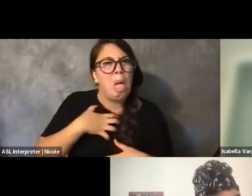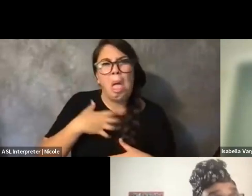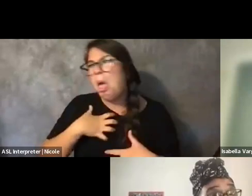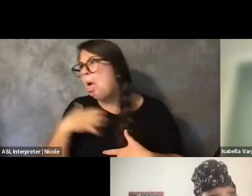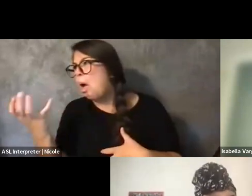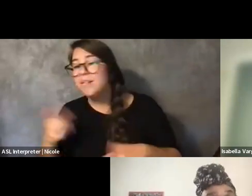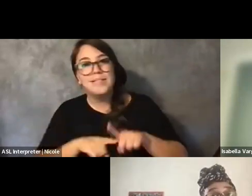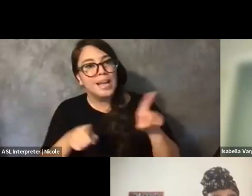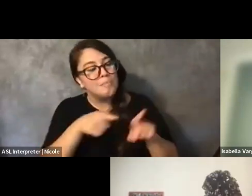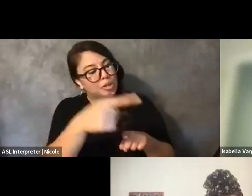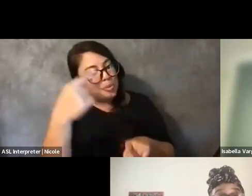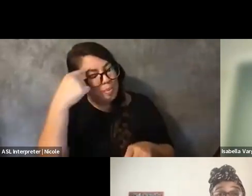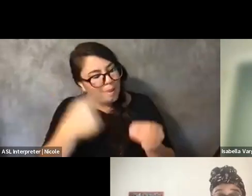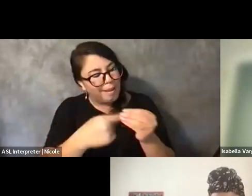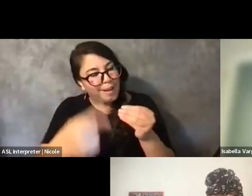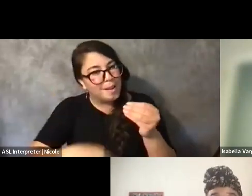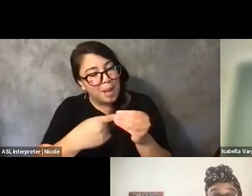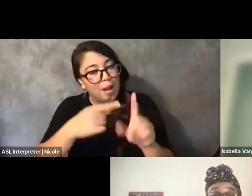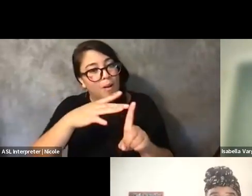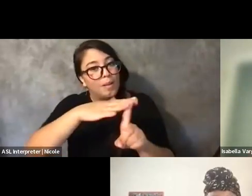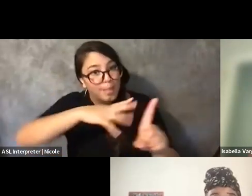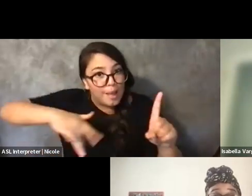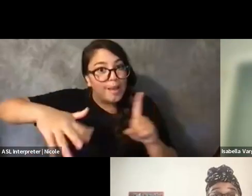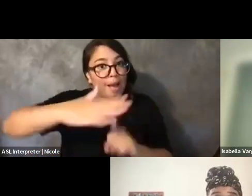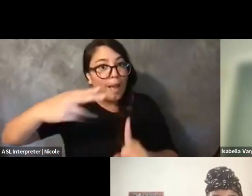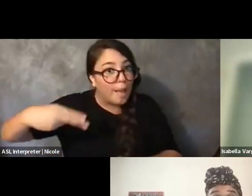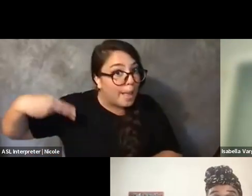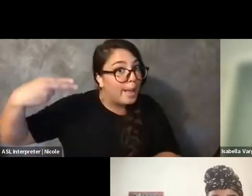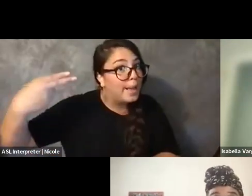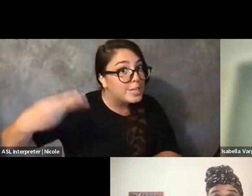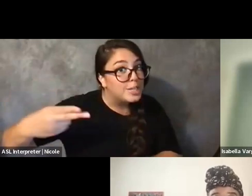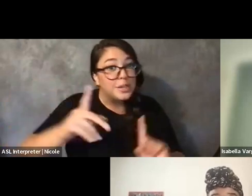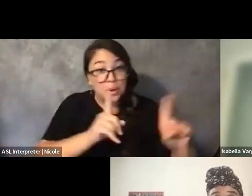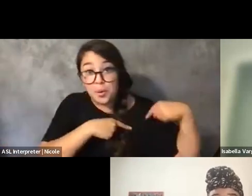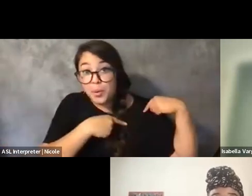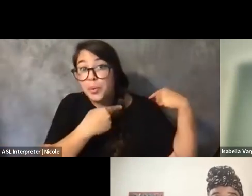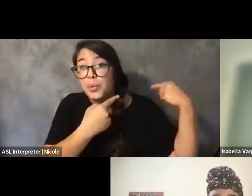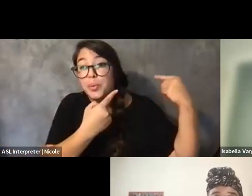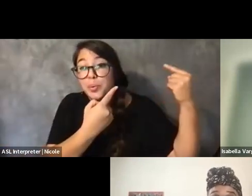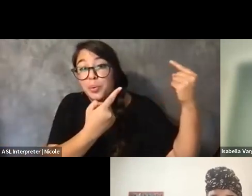of certain communities being, like, deprived of serious economic resources